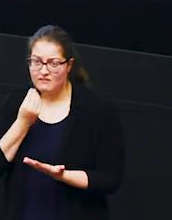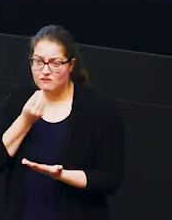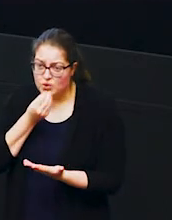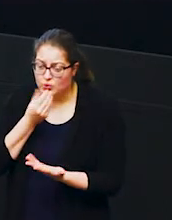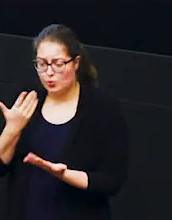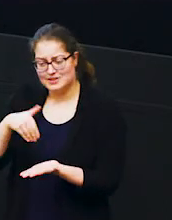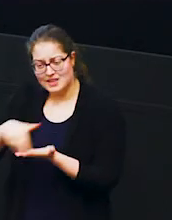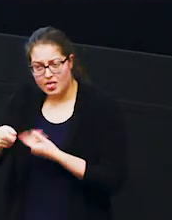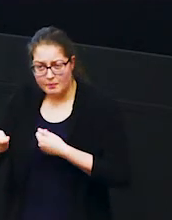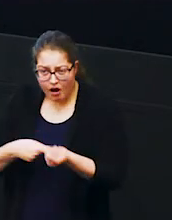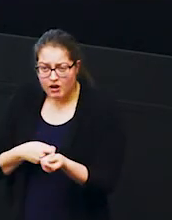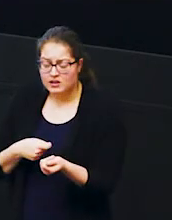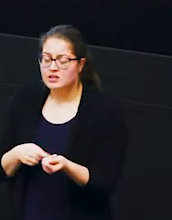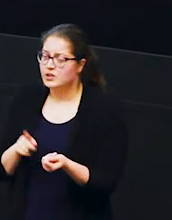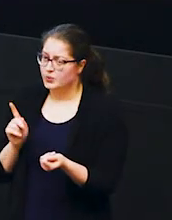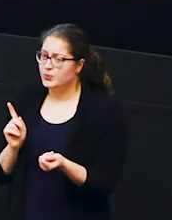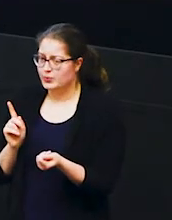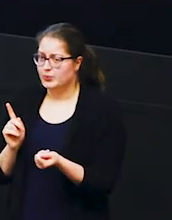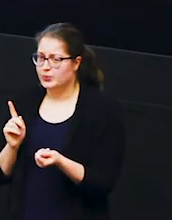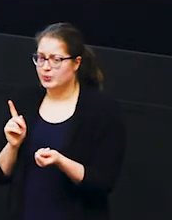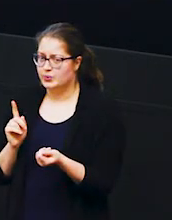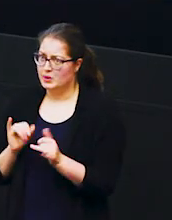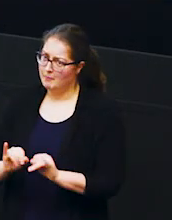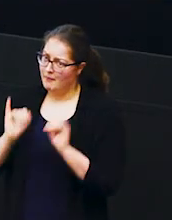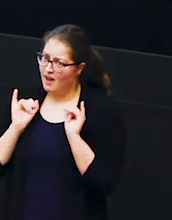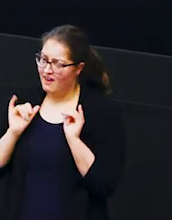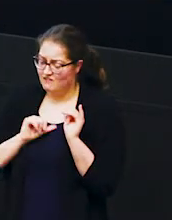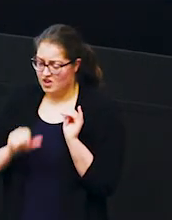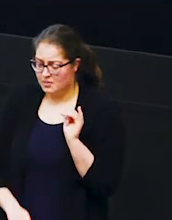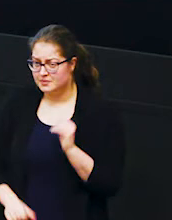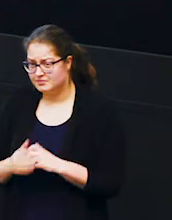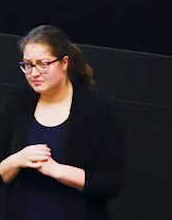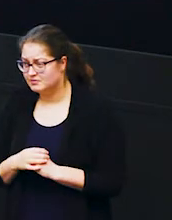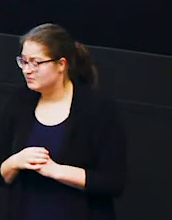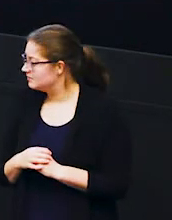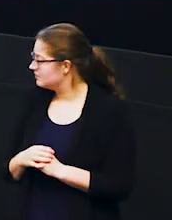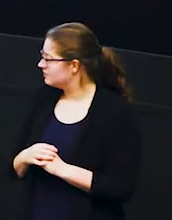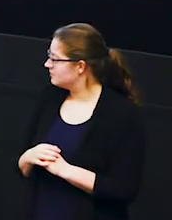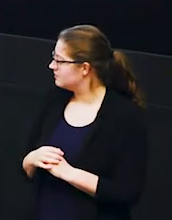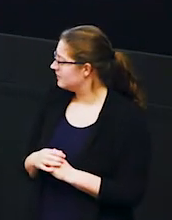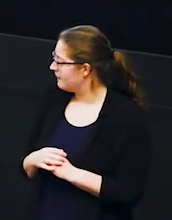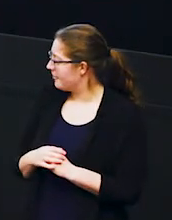at the market that's a really big uh bad thing for farmers and actually what happens in some cases is